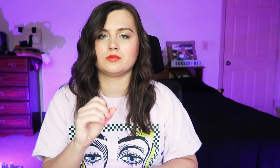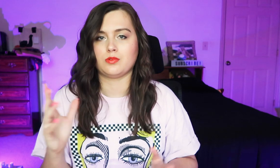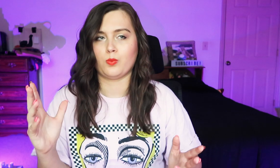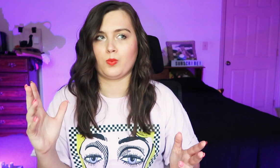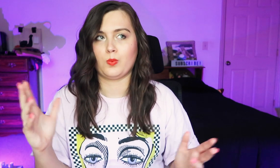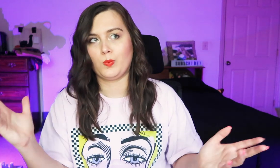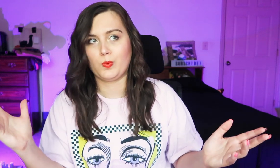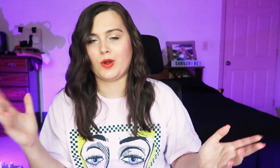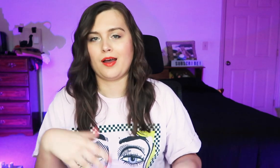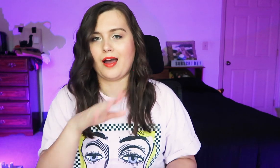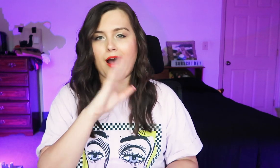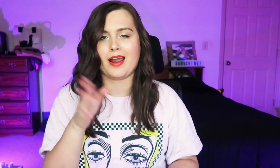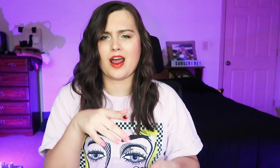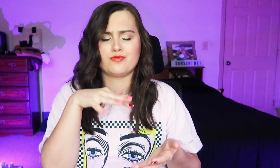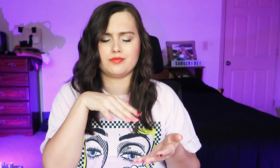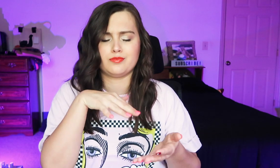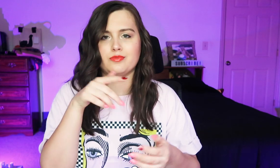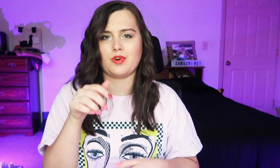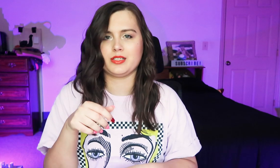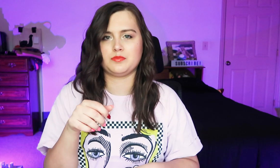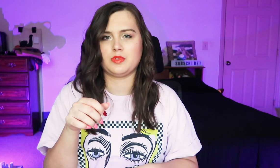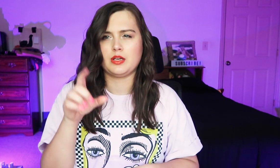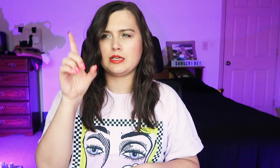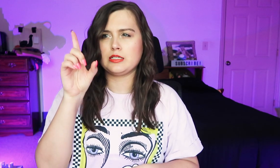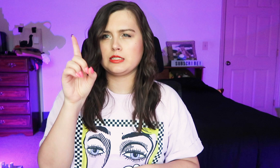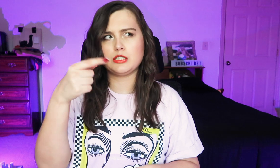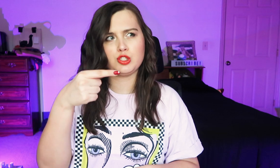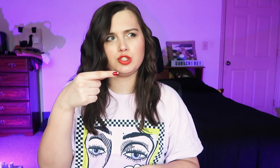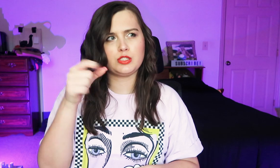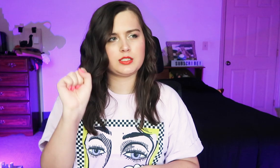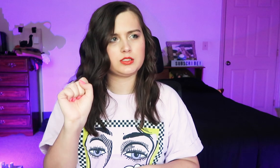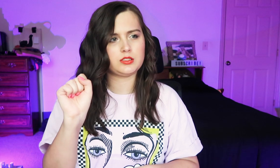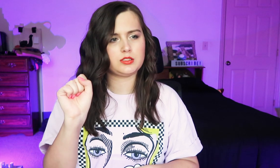So yeah. I never learned DGS.